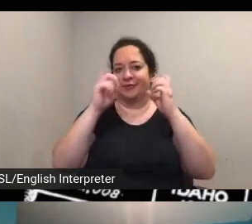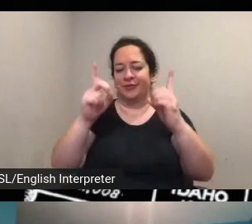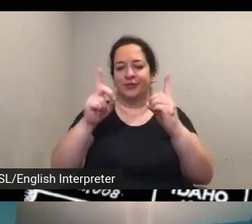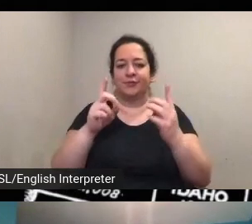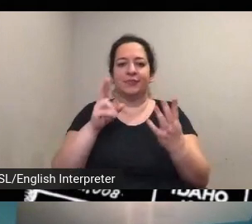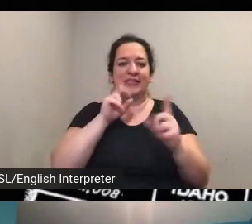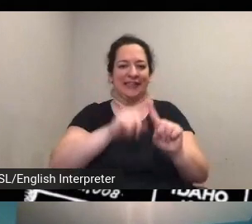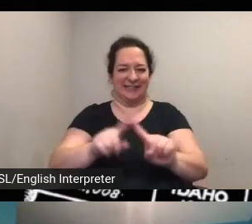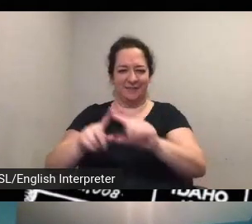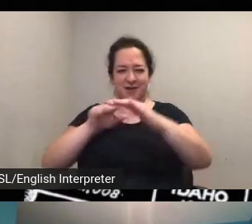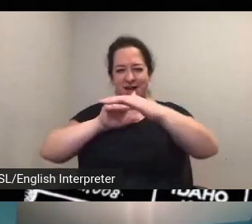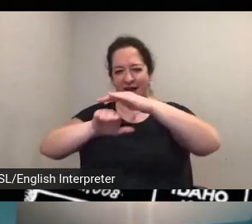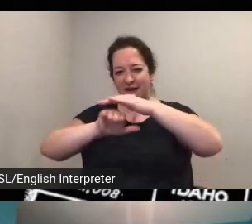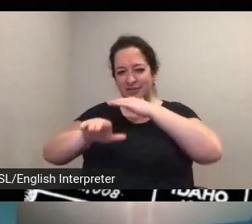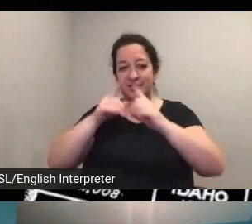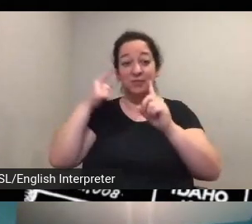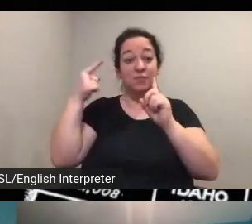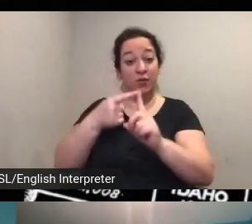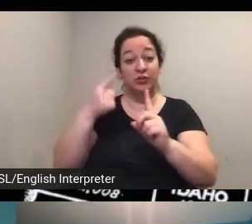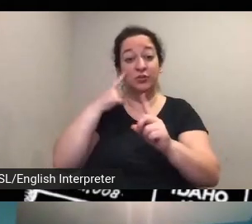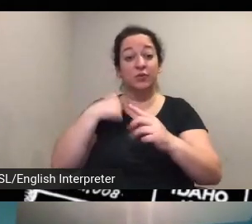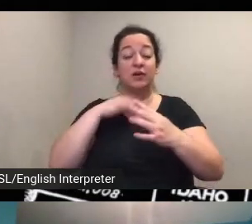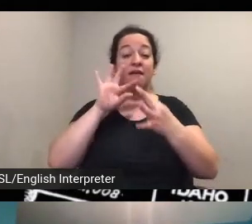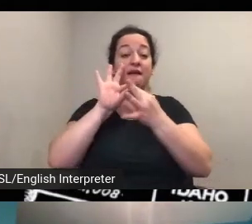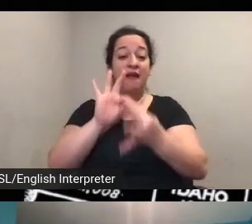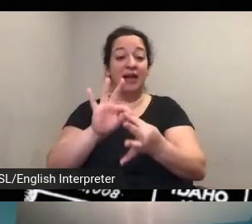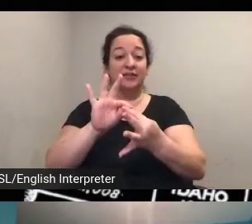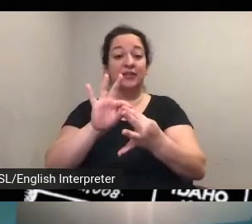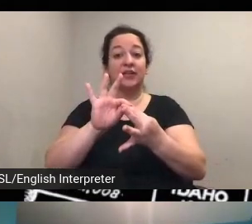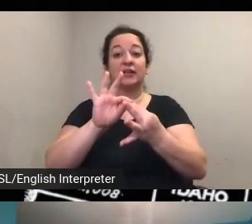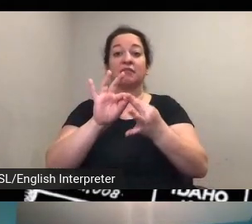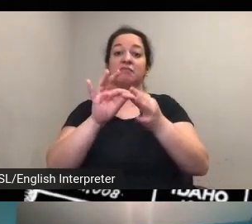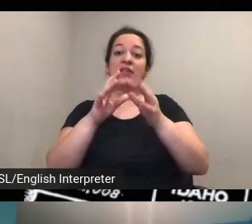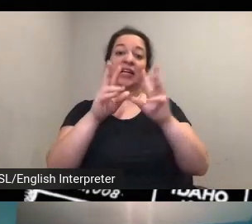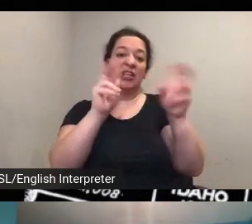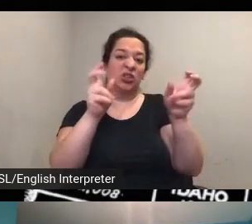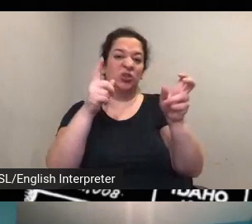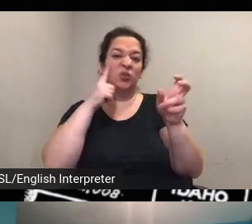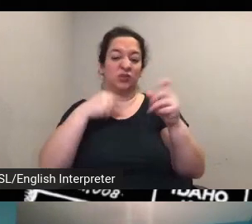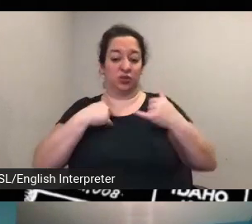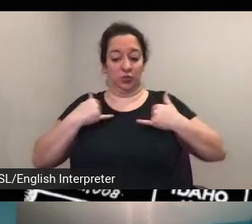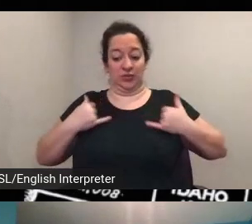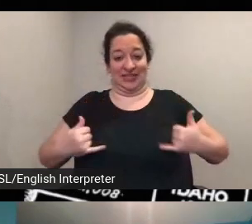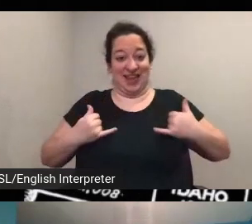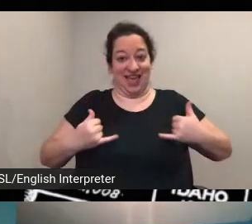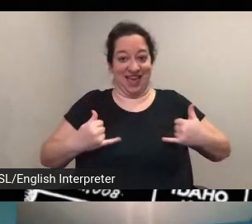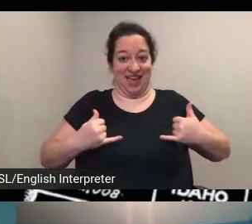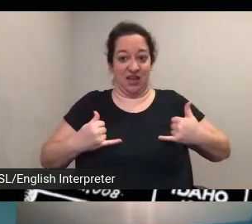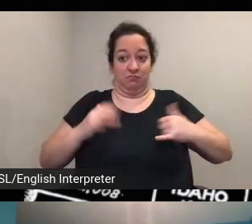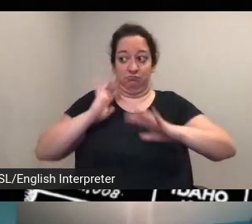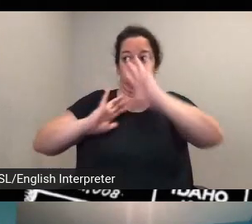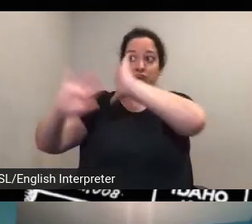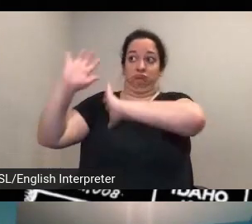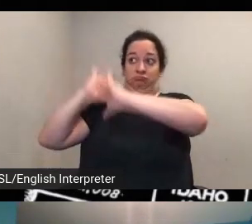ed um different access points to connect the issues of then to contemporary issues today is